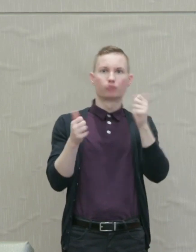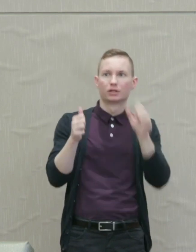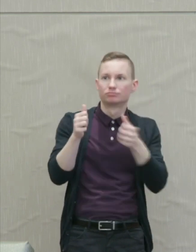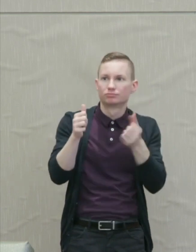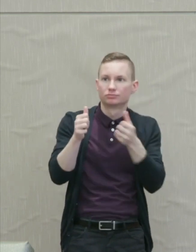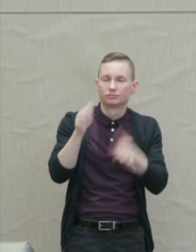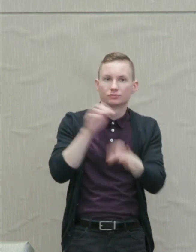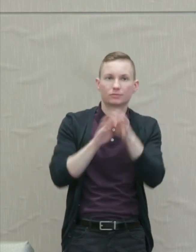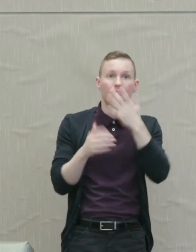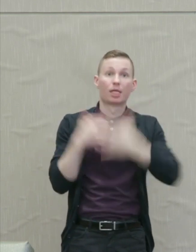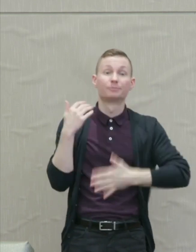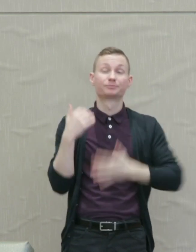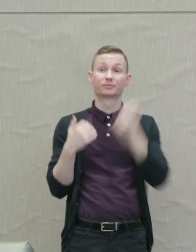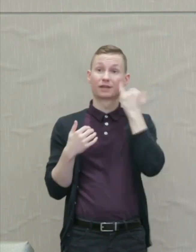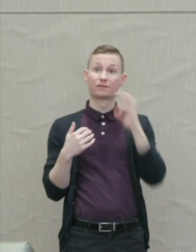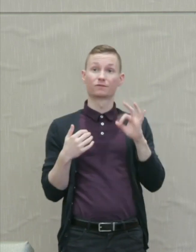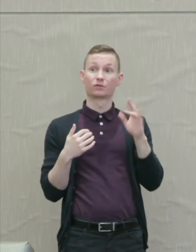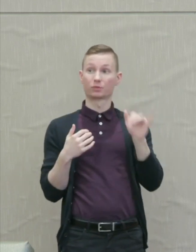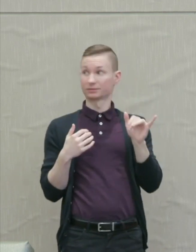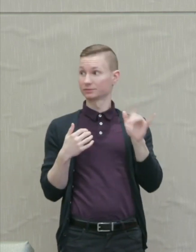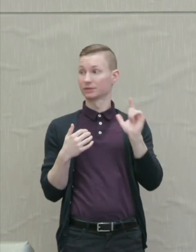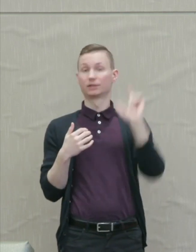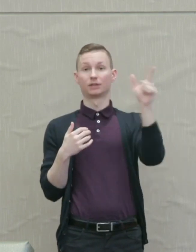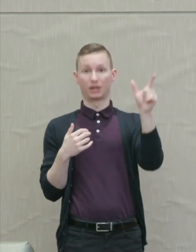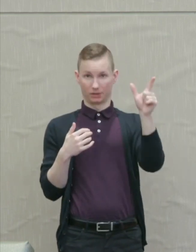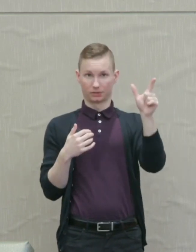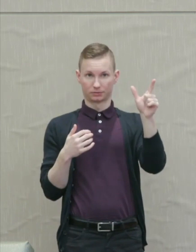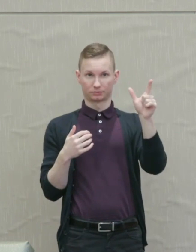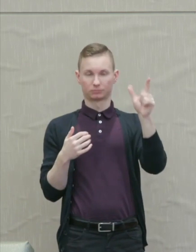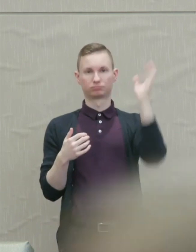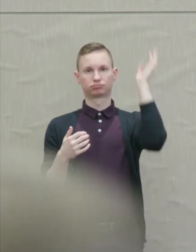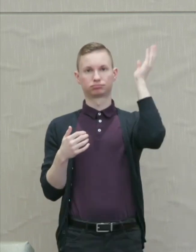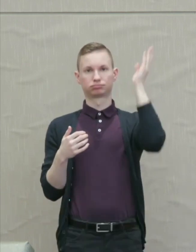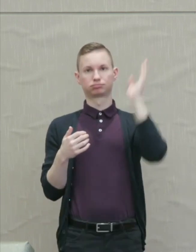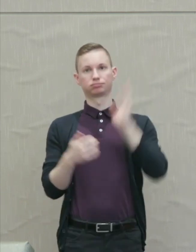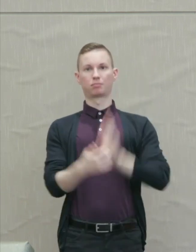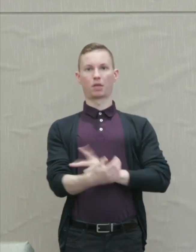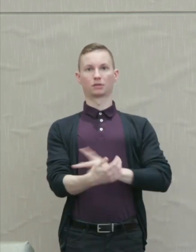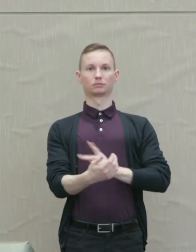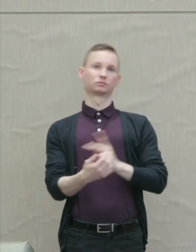If the Furies are later given poetic speech as of course they've got to do, we're never